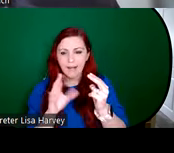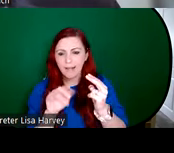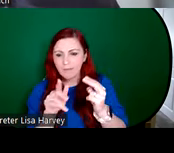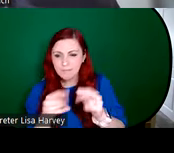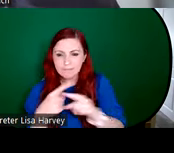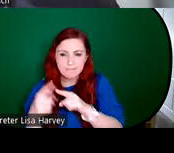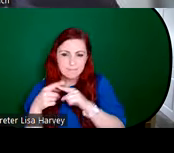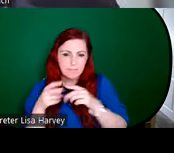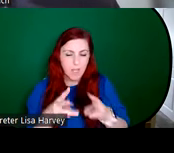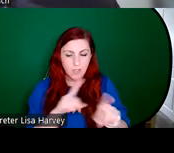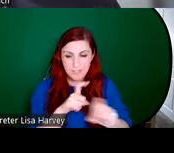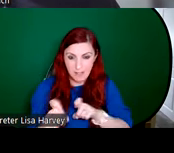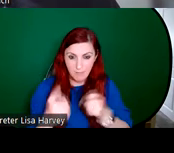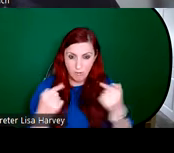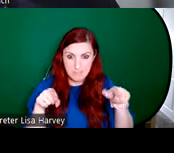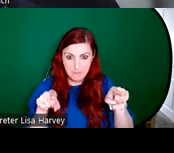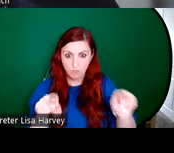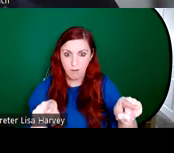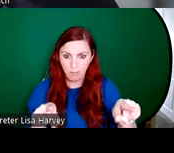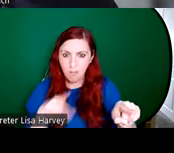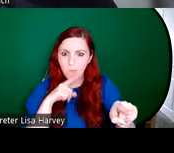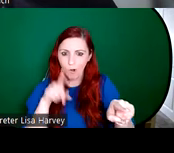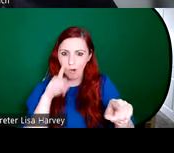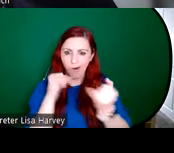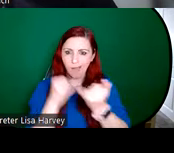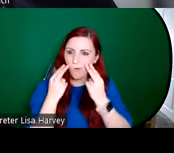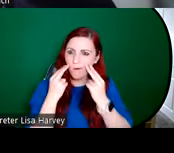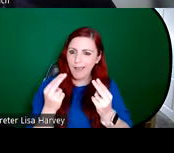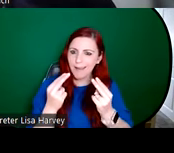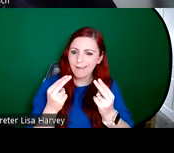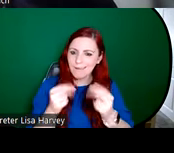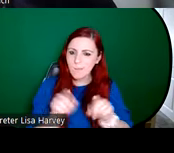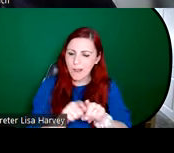quite symmetrical as well. And these replaced the more conventional Gothic